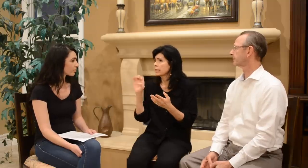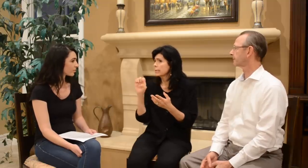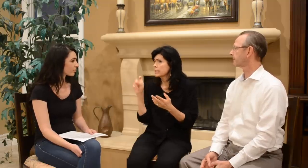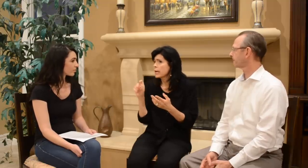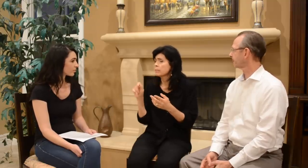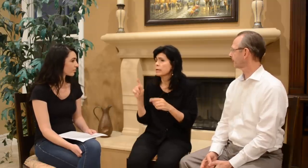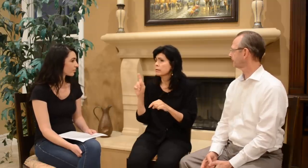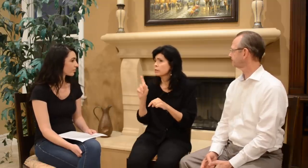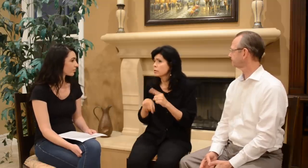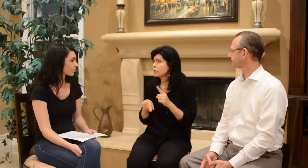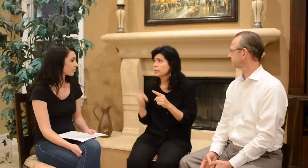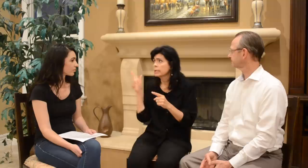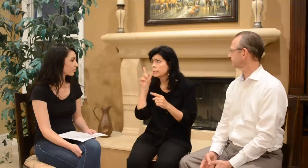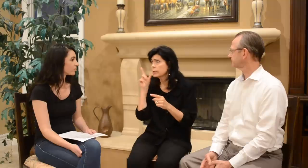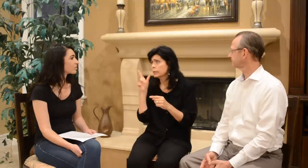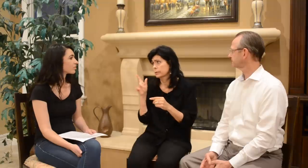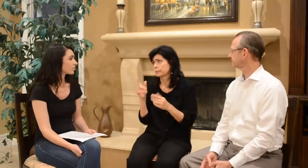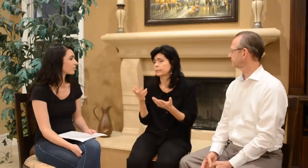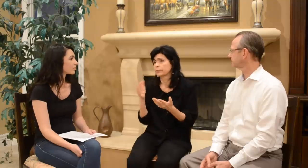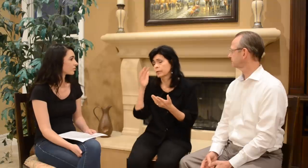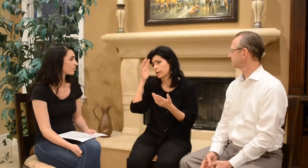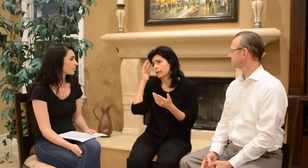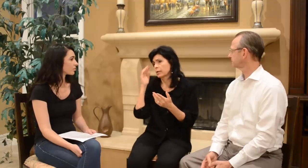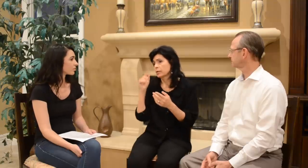Except that you couldn’t hear.